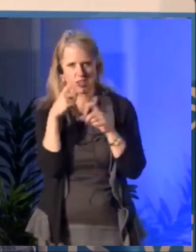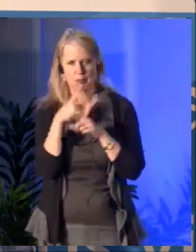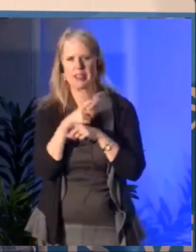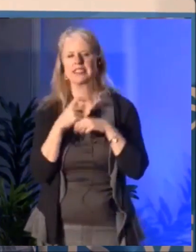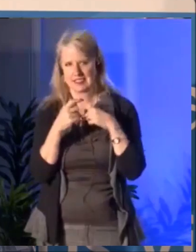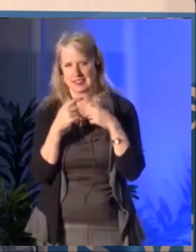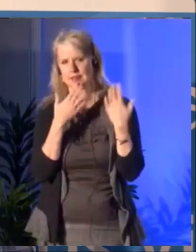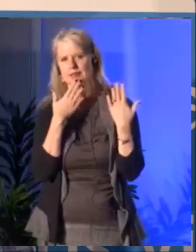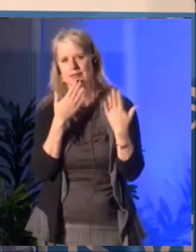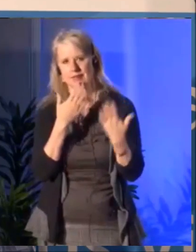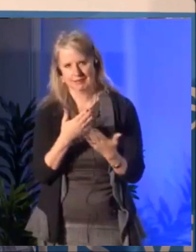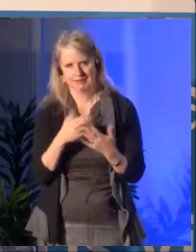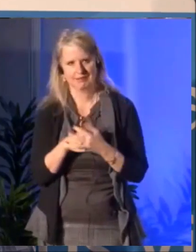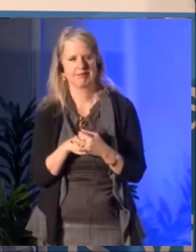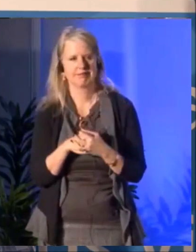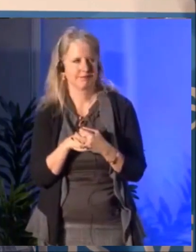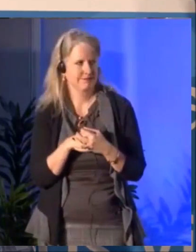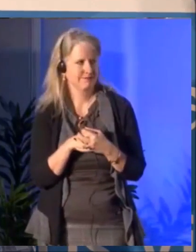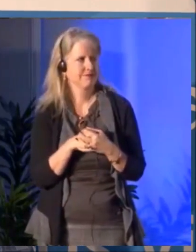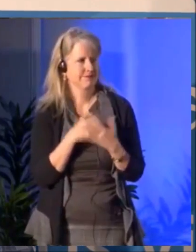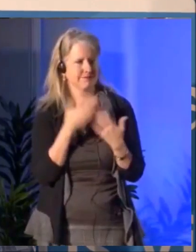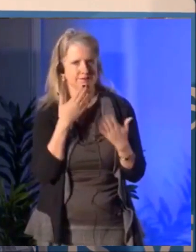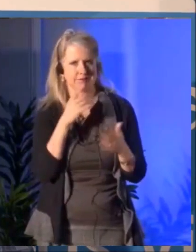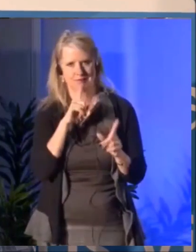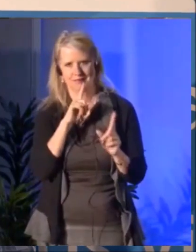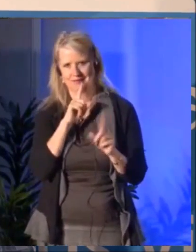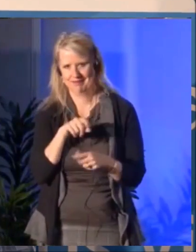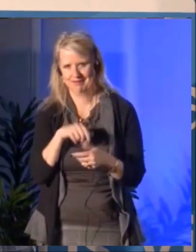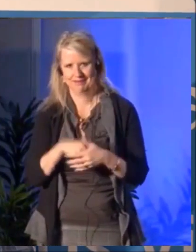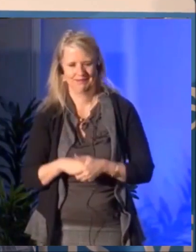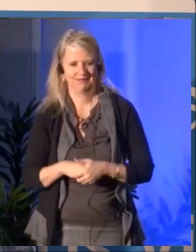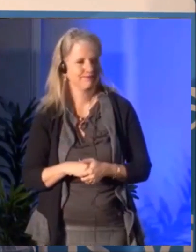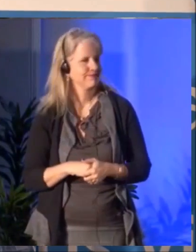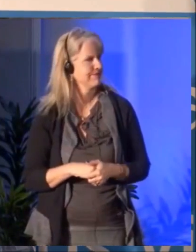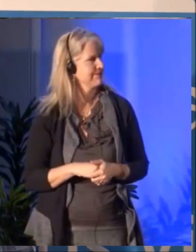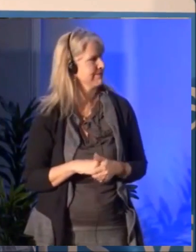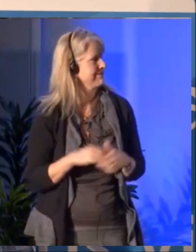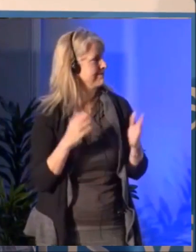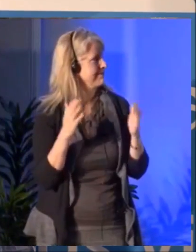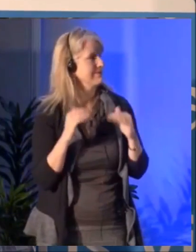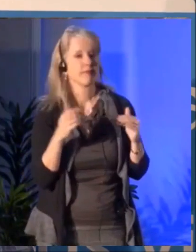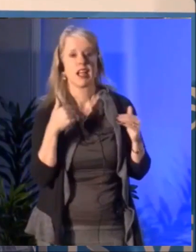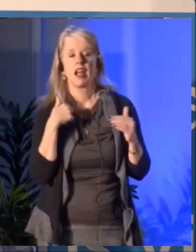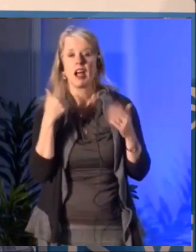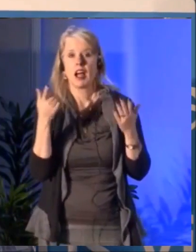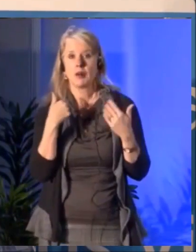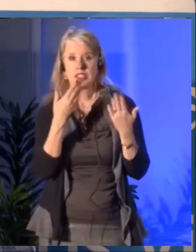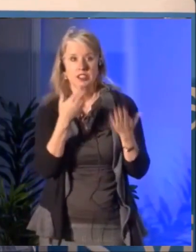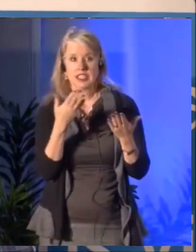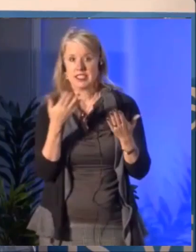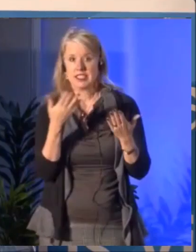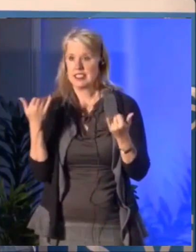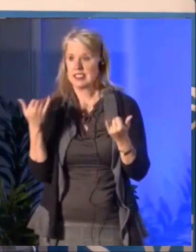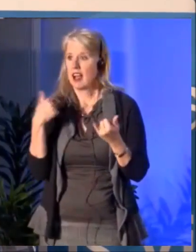That will be the end of the arts sector as we know it. [ French Language Being Spoken ] Thank you very much and I look forward to.